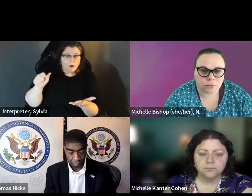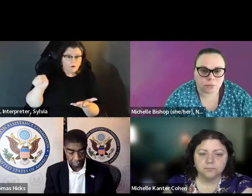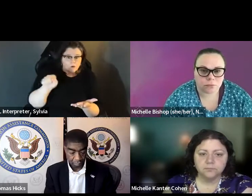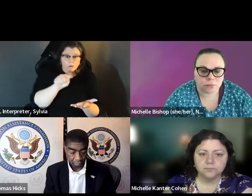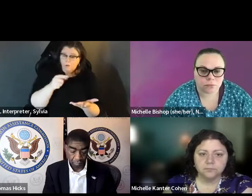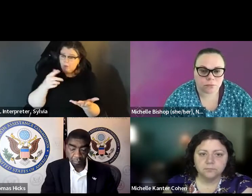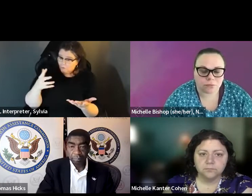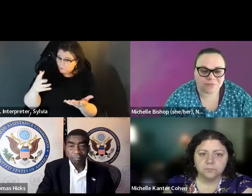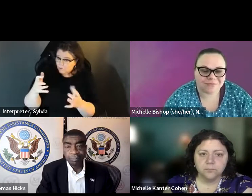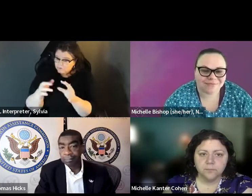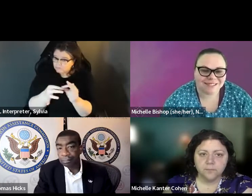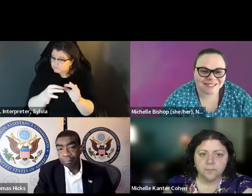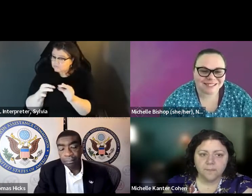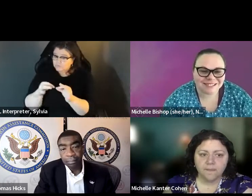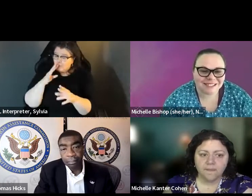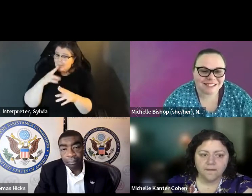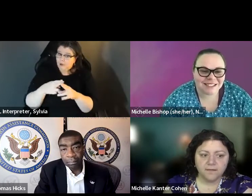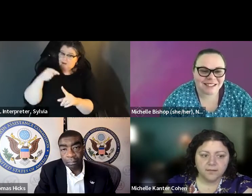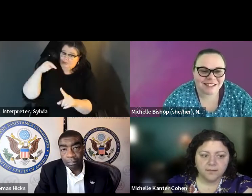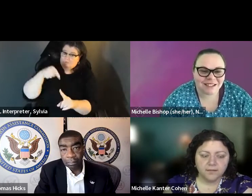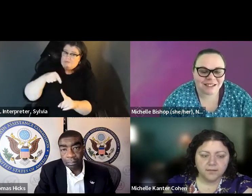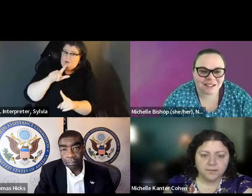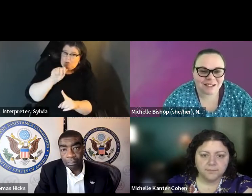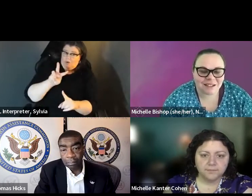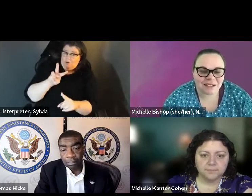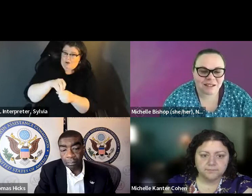does any are, do any of our other panelists wanna pipe in here about Florida? Does -- do any of our other panelists want to pipe in here